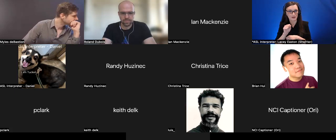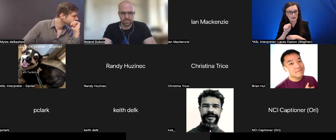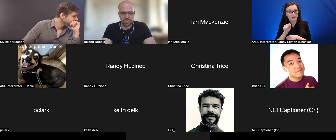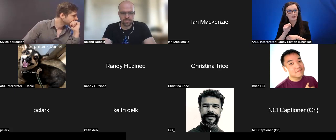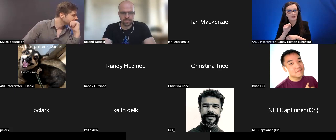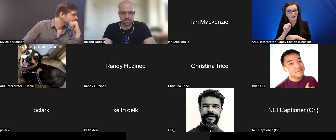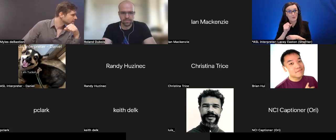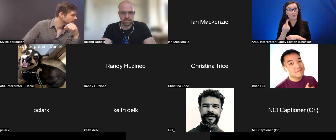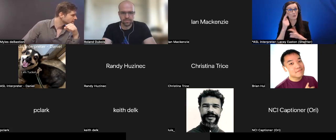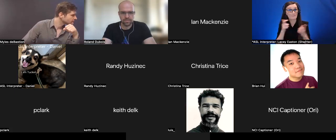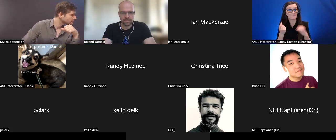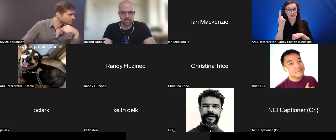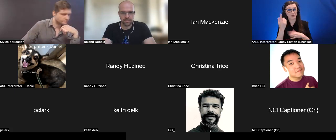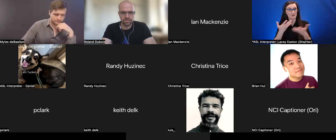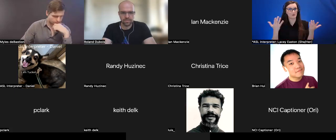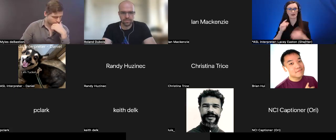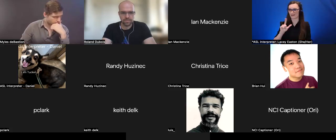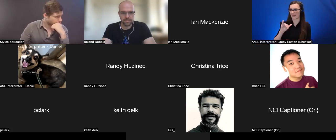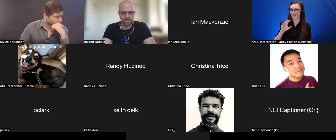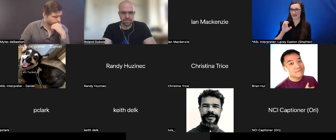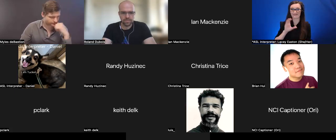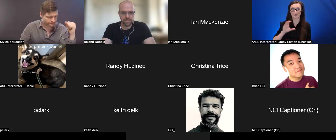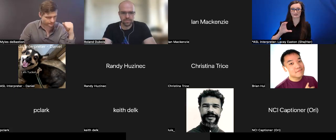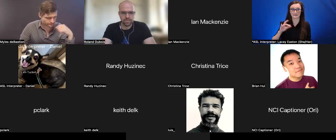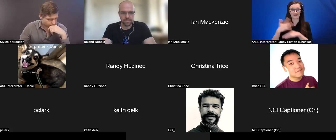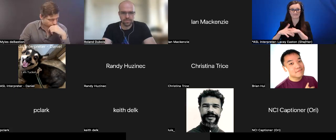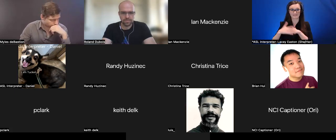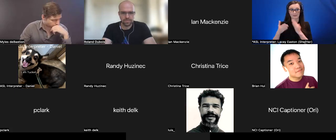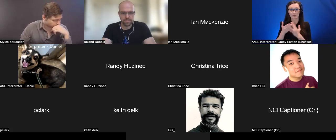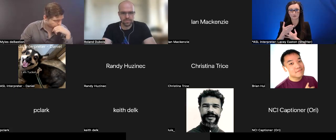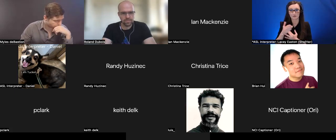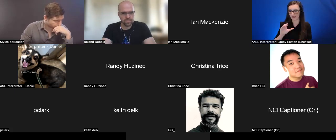available through AltSpace, and some of the resources that have been shared through the